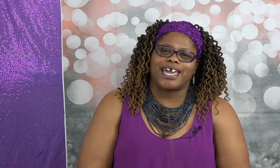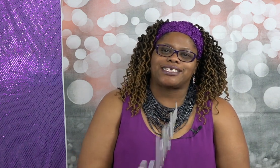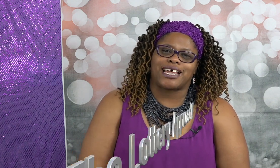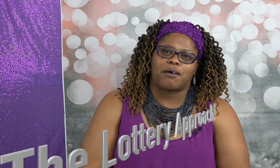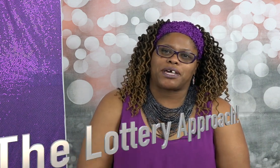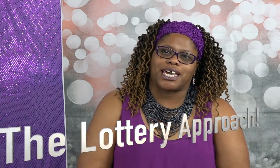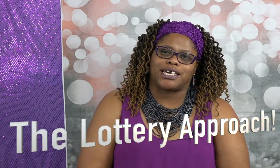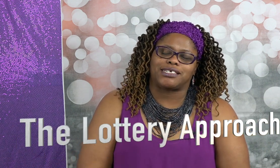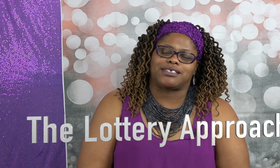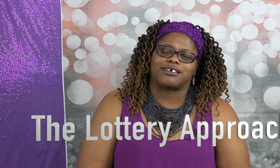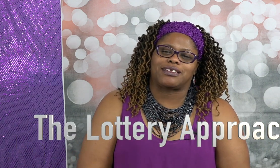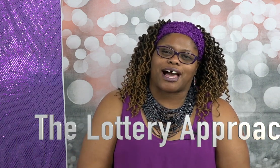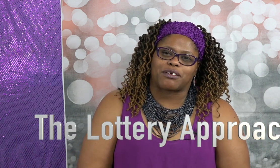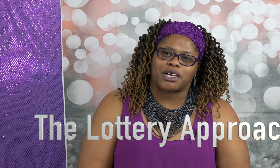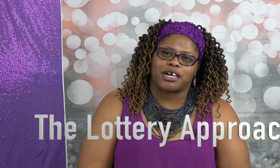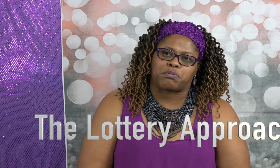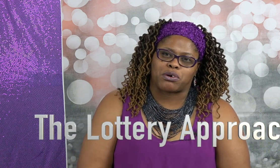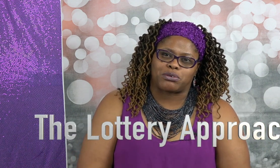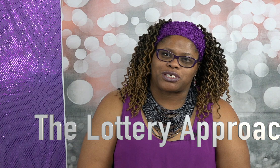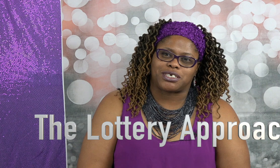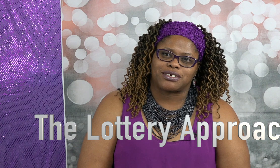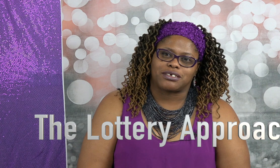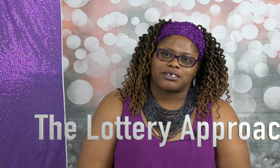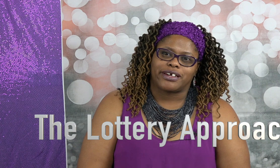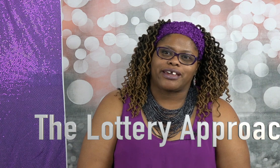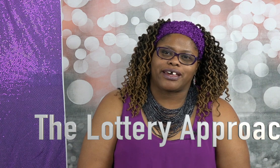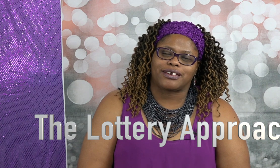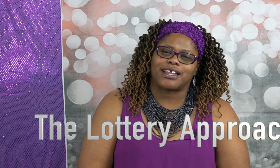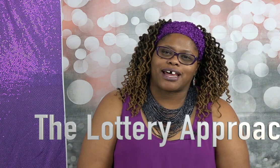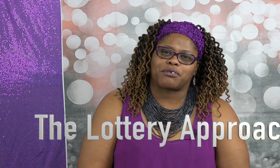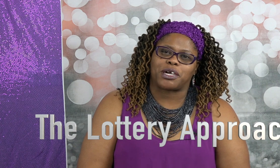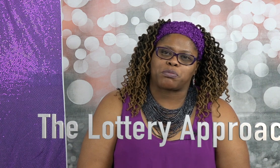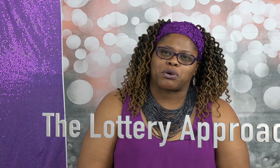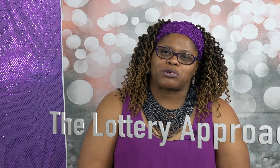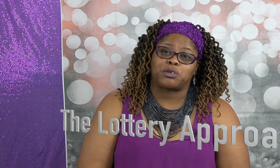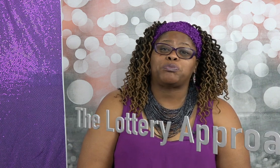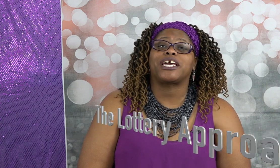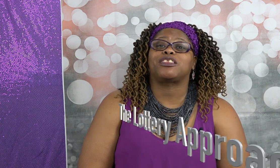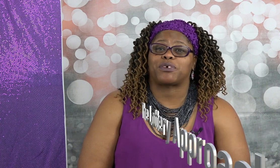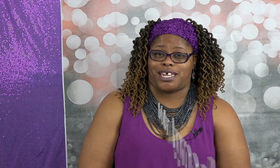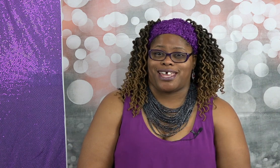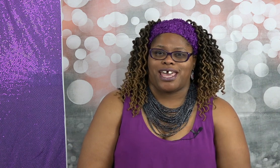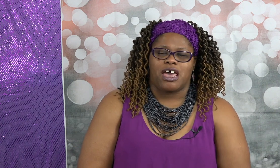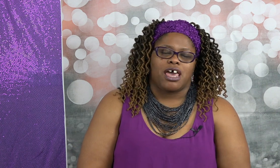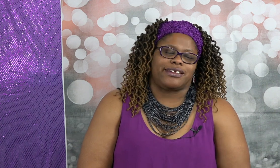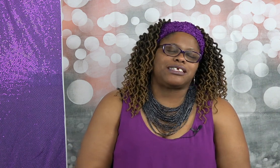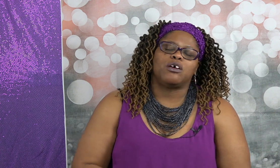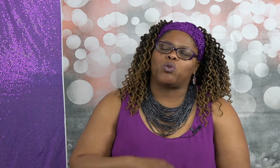topic is The Lottery Approach Yeah The Lottery Approach - Pick 3. and we want to specifically talk about the lottery approach as